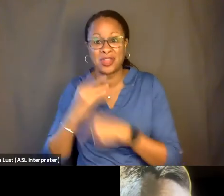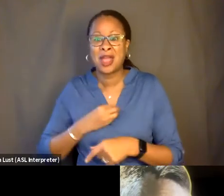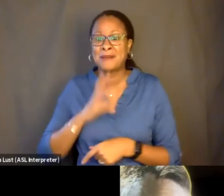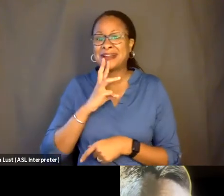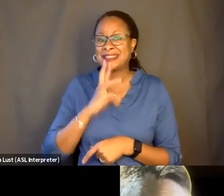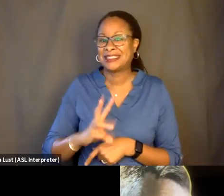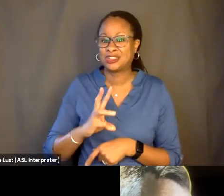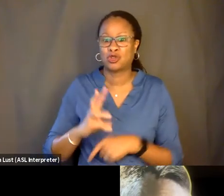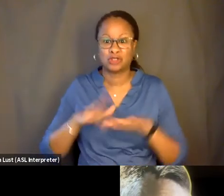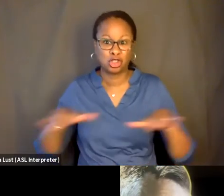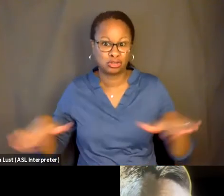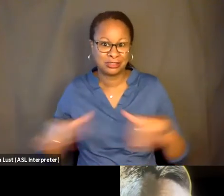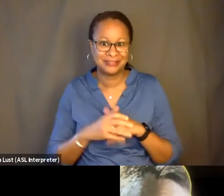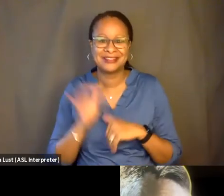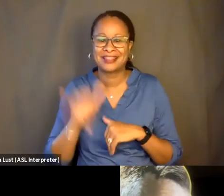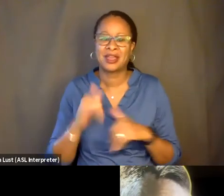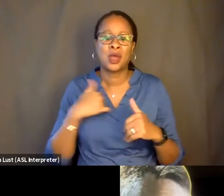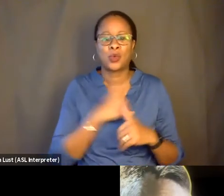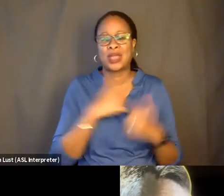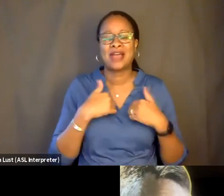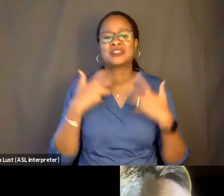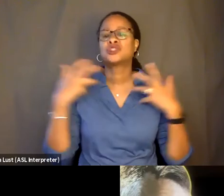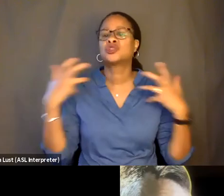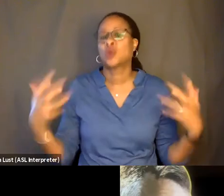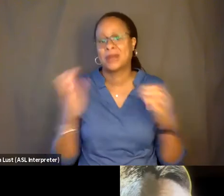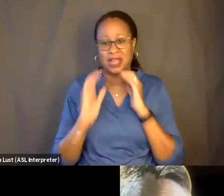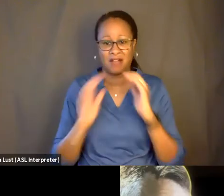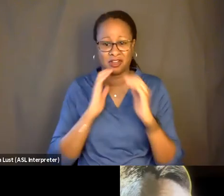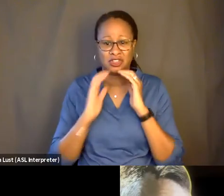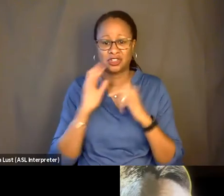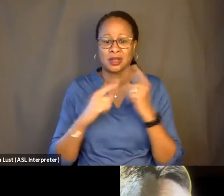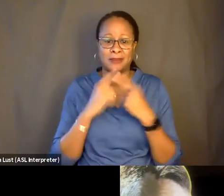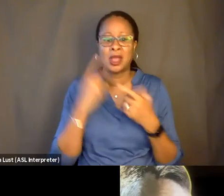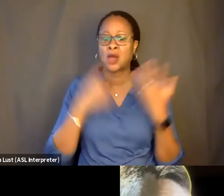You know, so we had so many conversations about what the deaths could be.